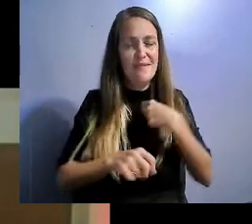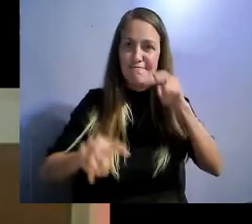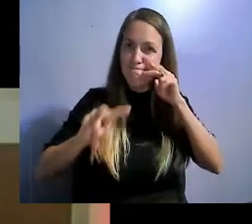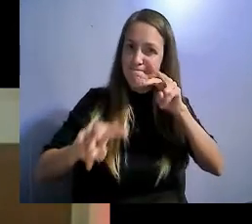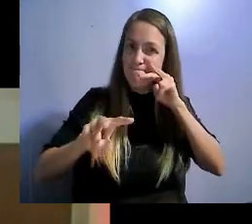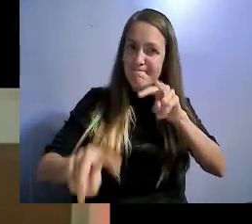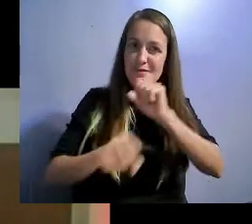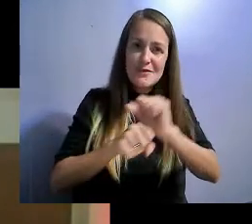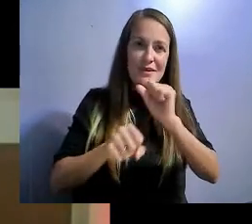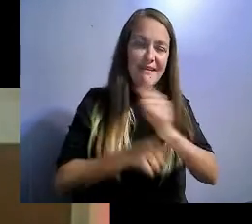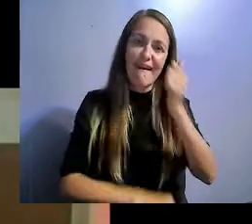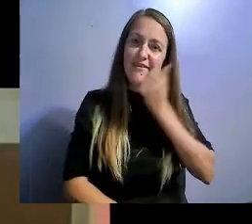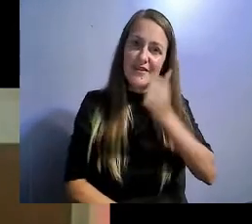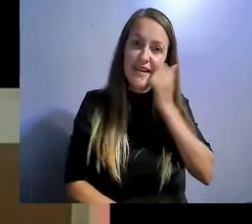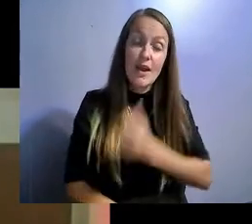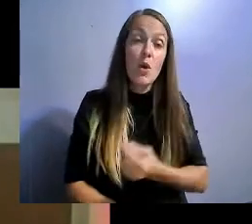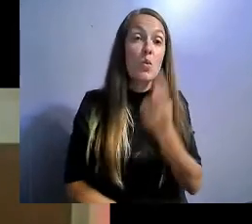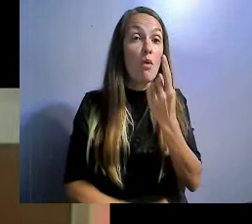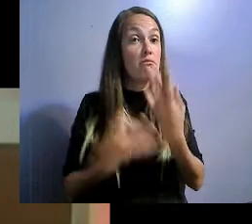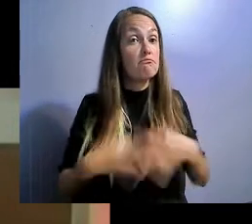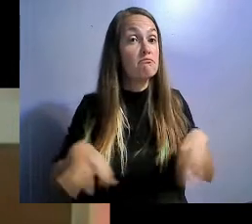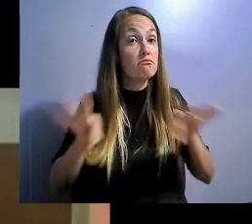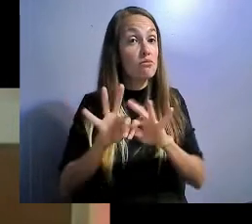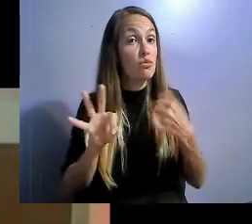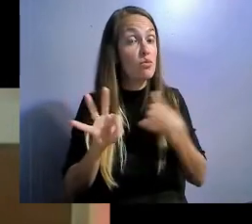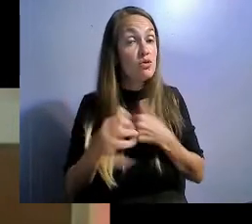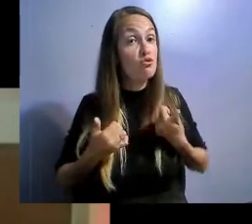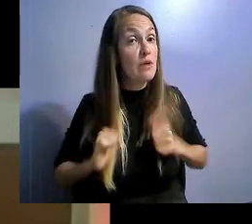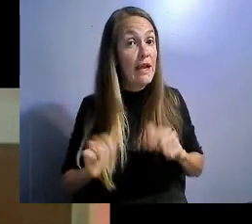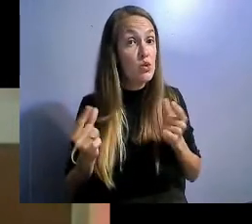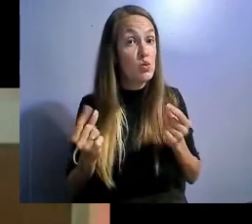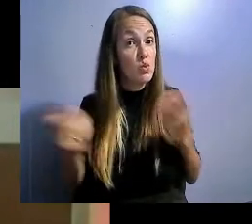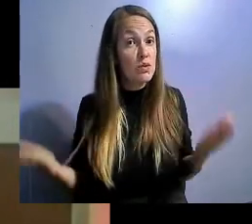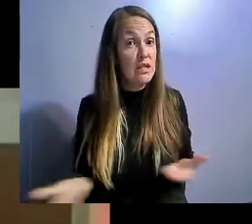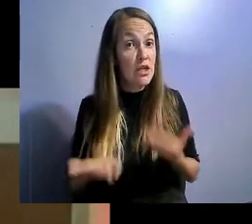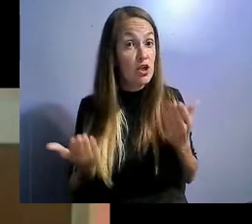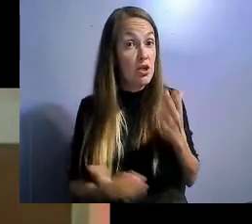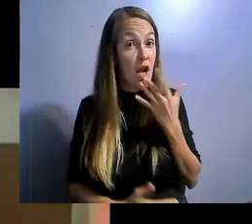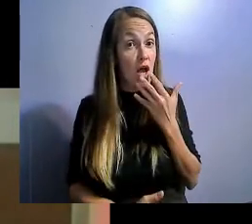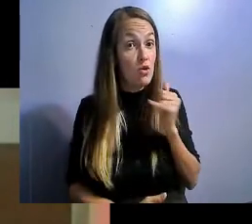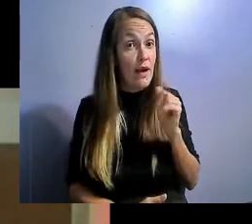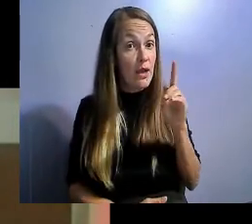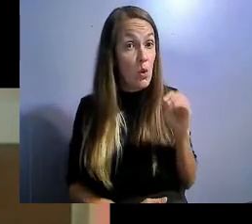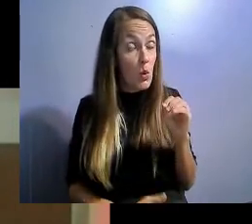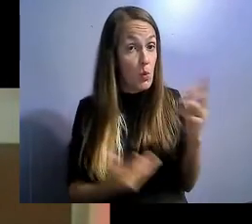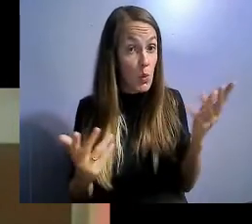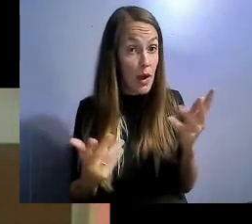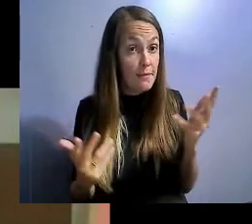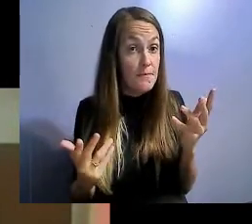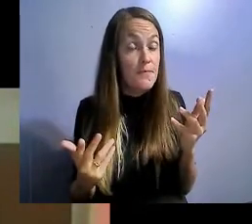Colorado is have the right to repair for people with disabilities.